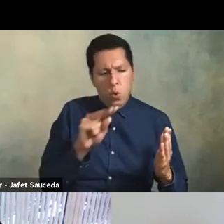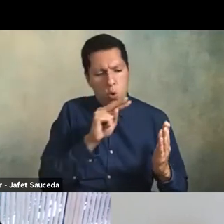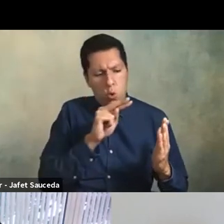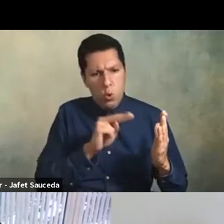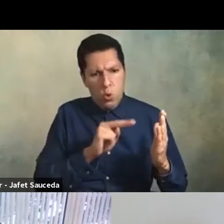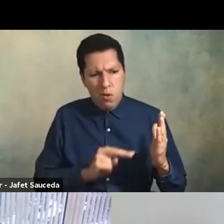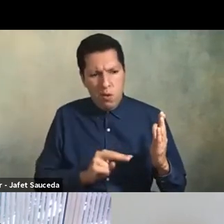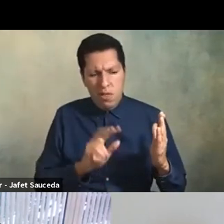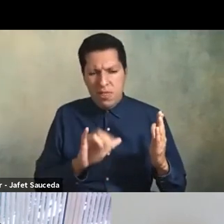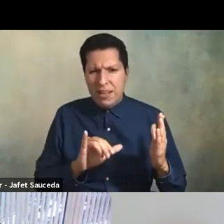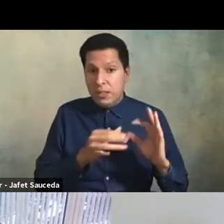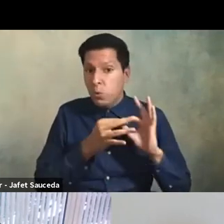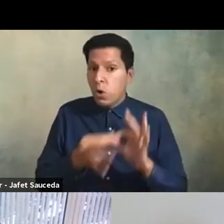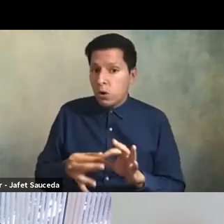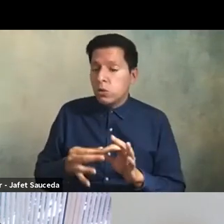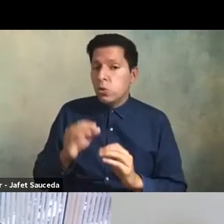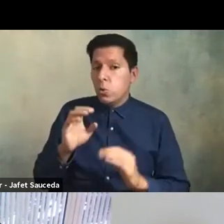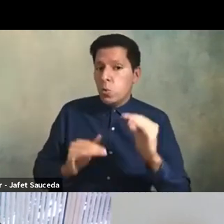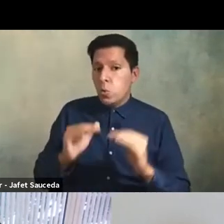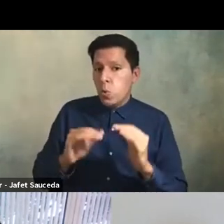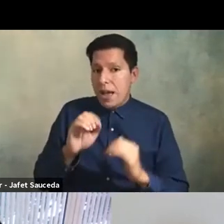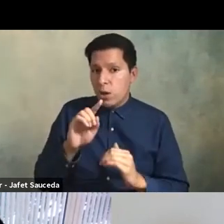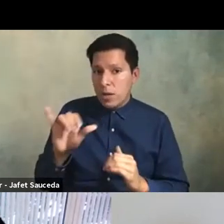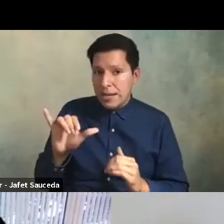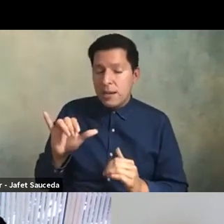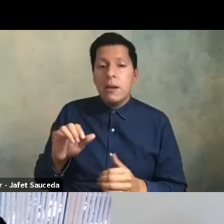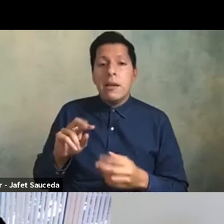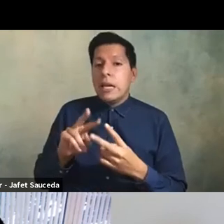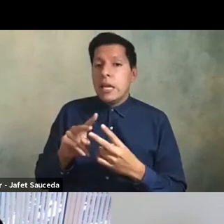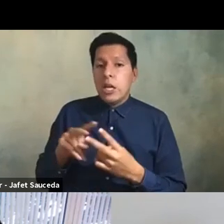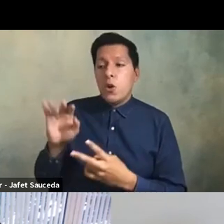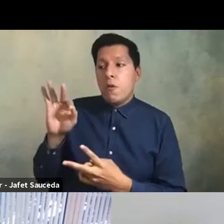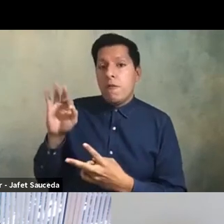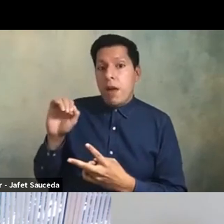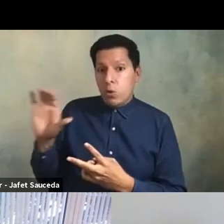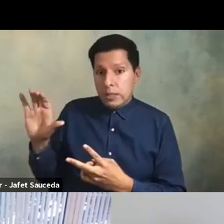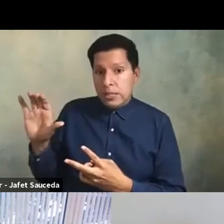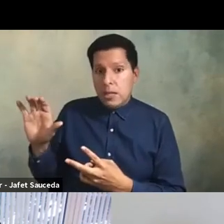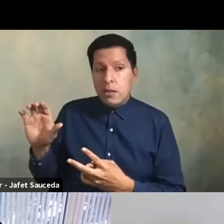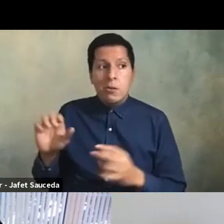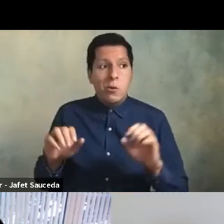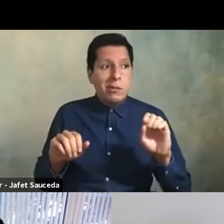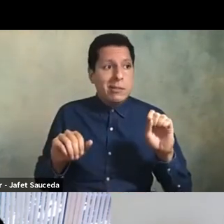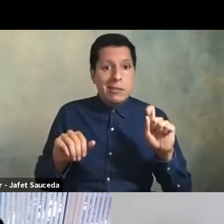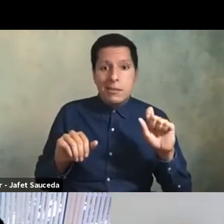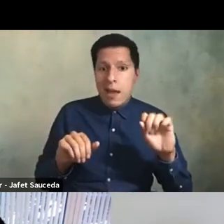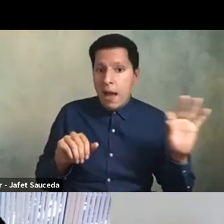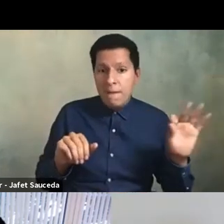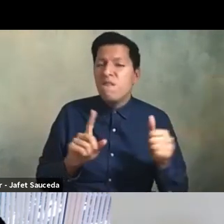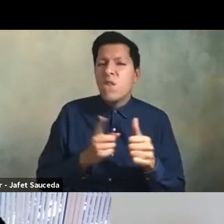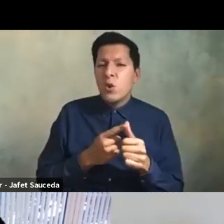um equity right where either faculty members um you know first would do an appraisal of their own